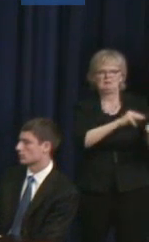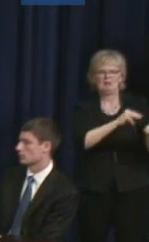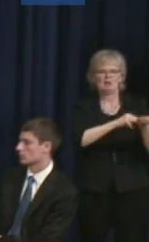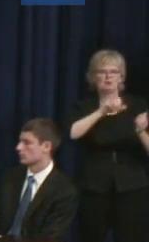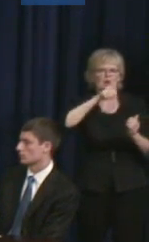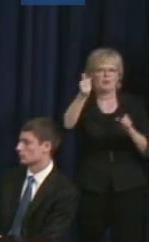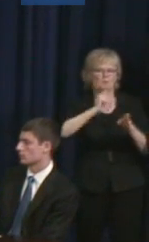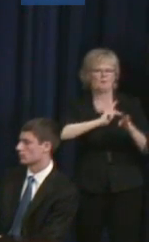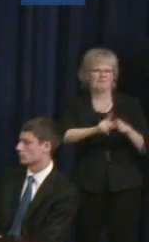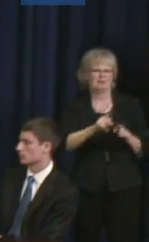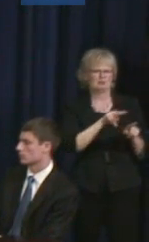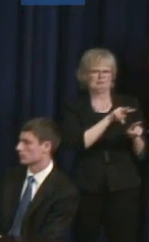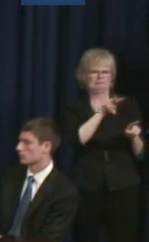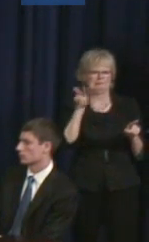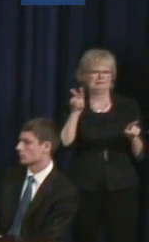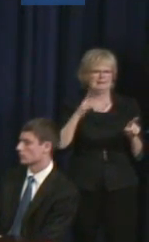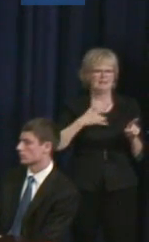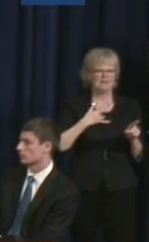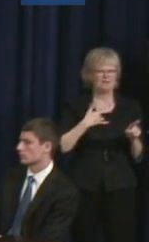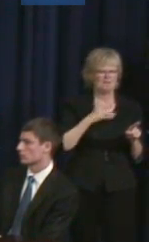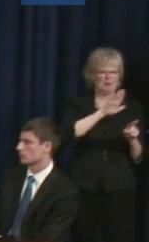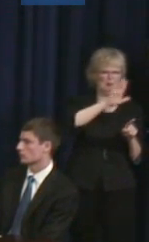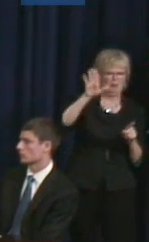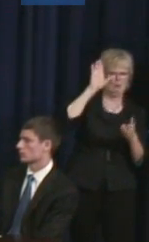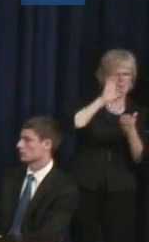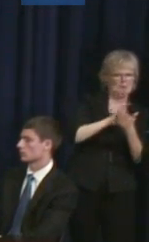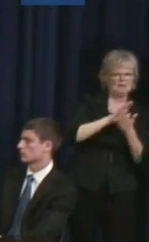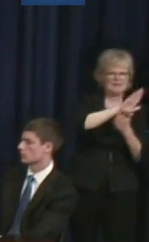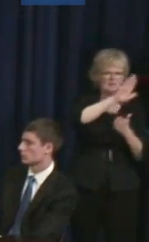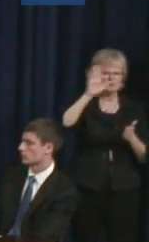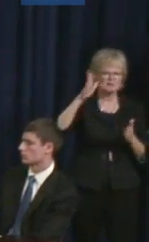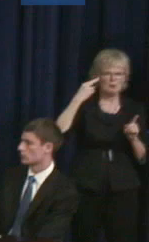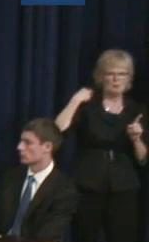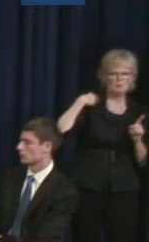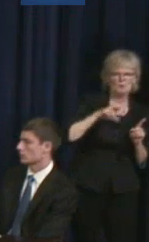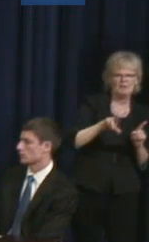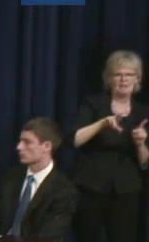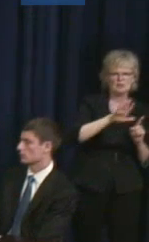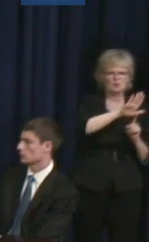Because they feel that their beliefs, and their faith, and all these other things that are so ingrained in who